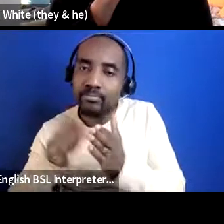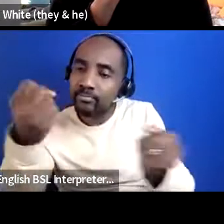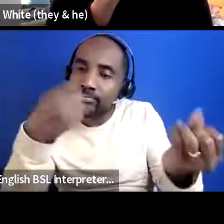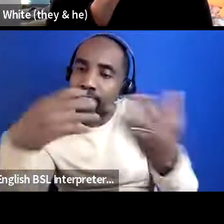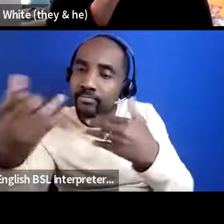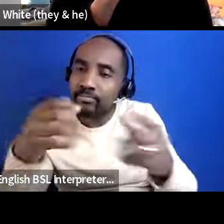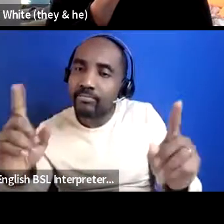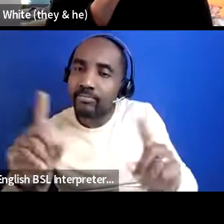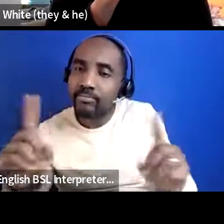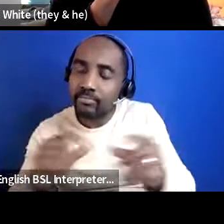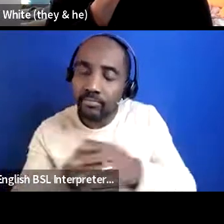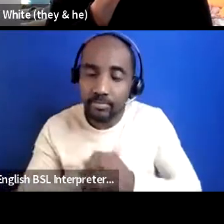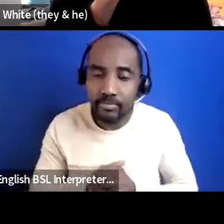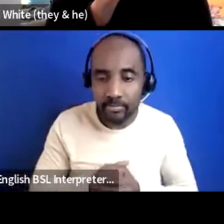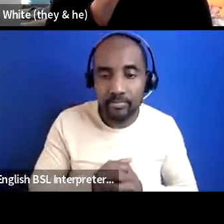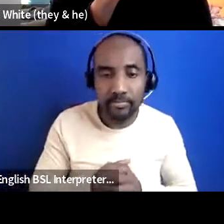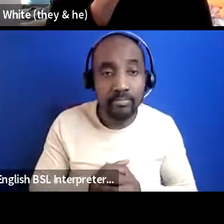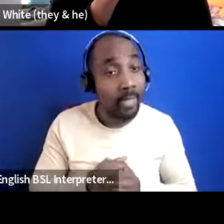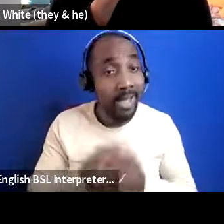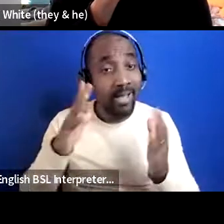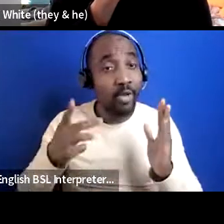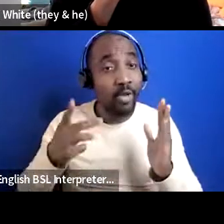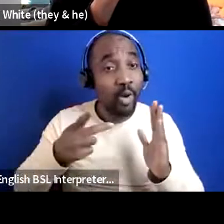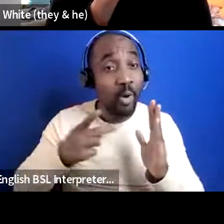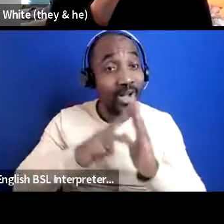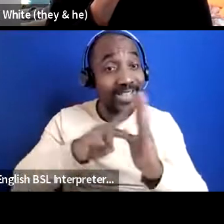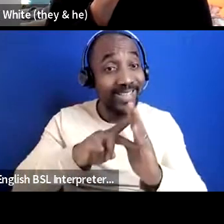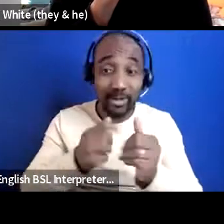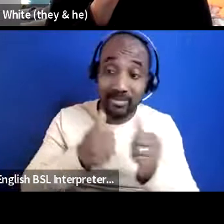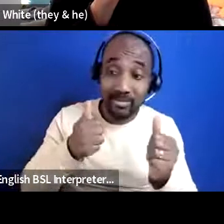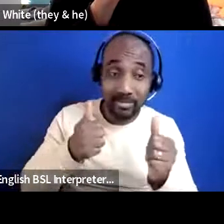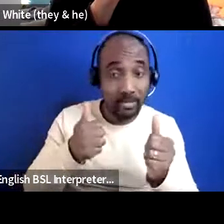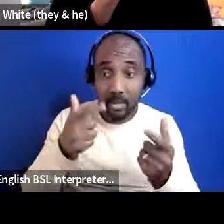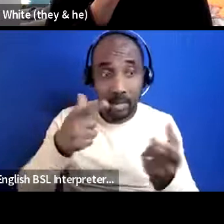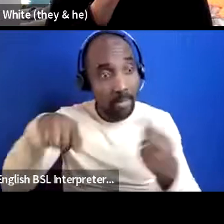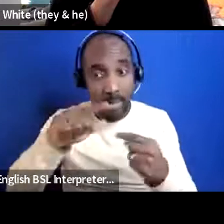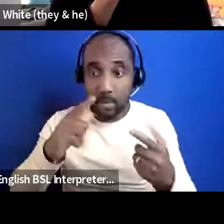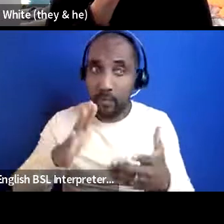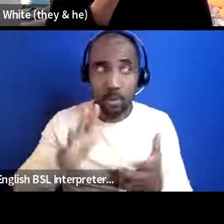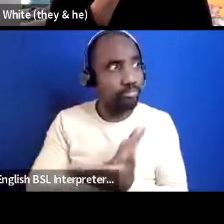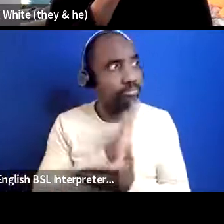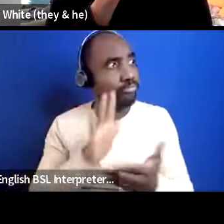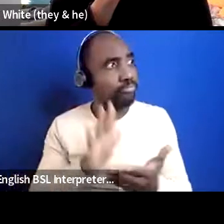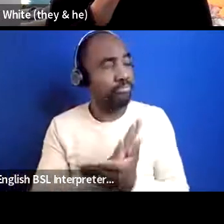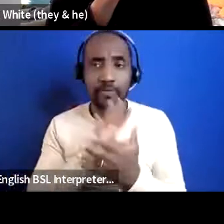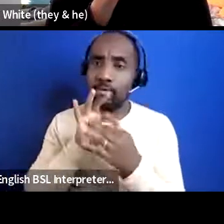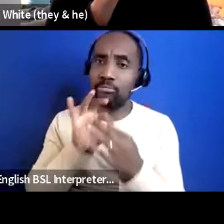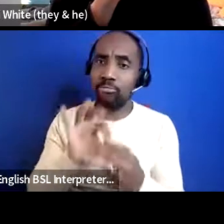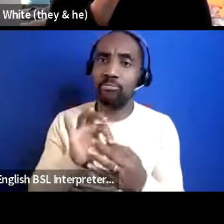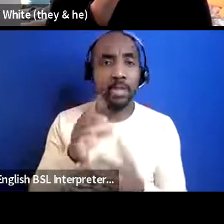for for the organization and for each other so so it feels quite quite easy to do and that people